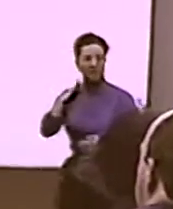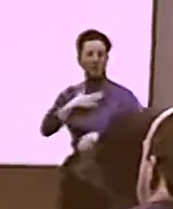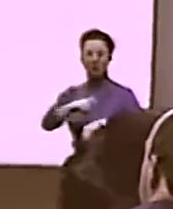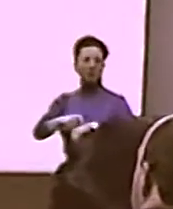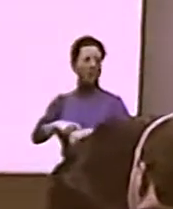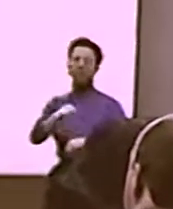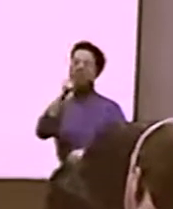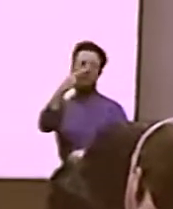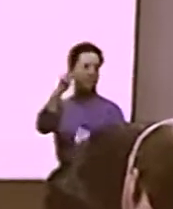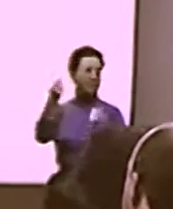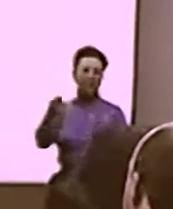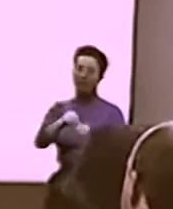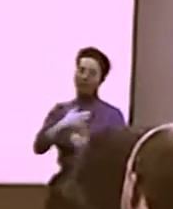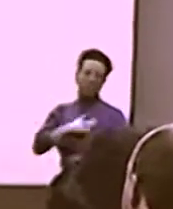YOU KNOW